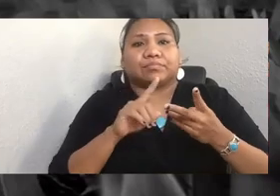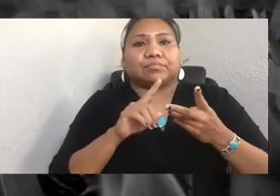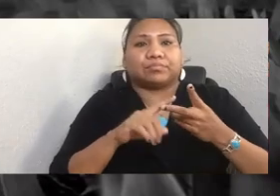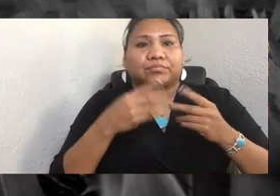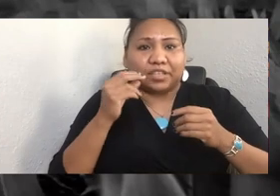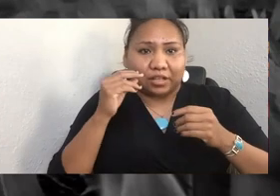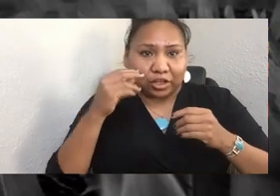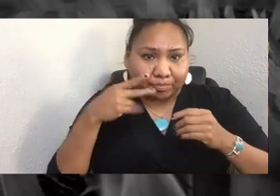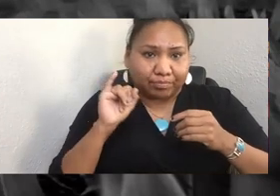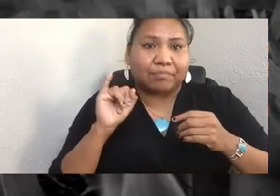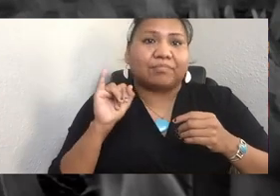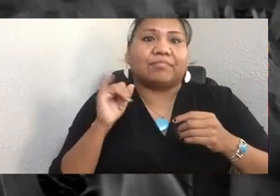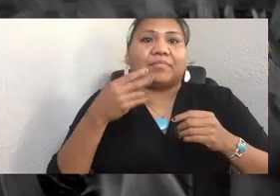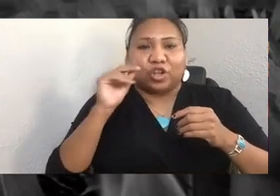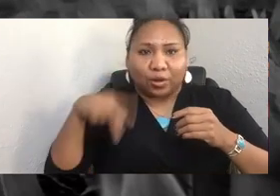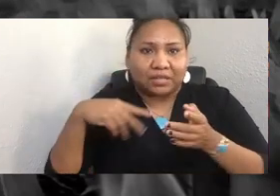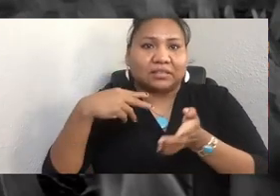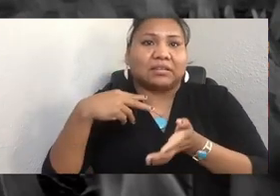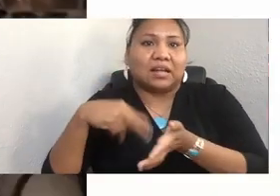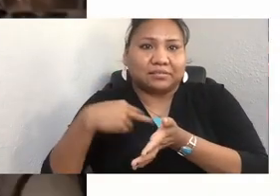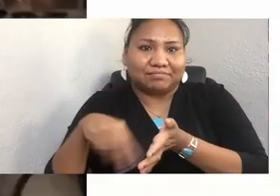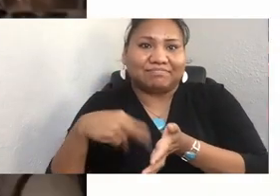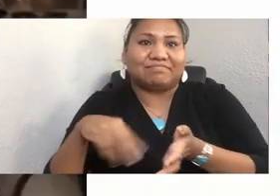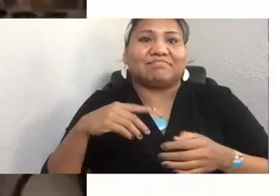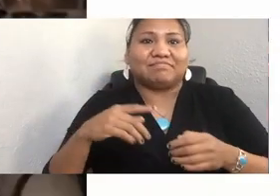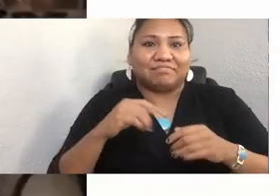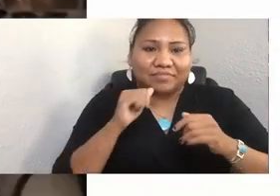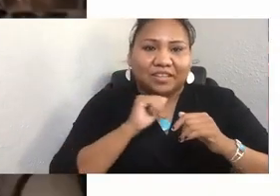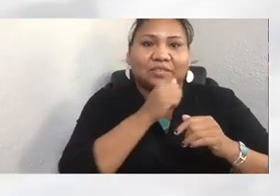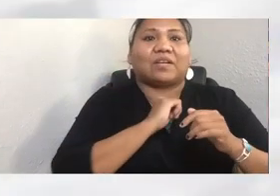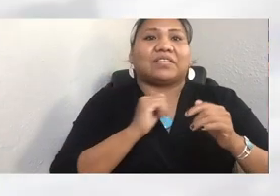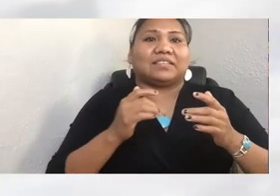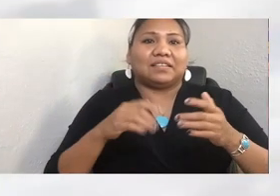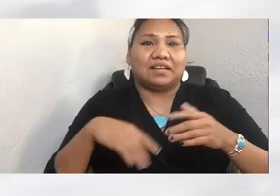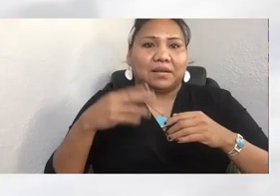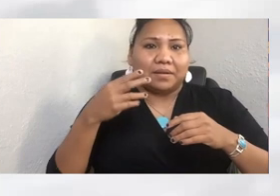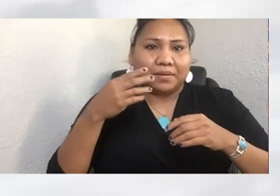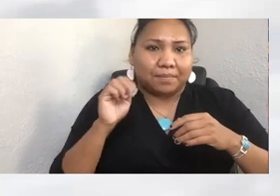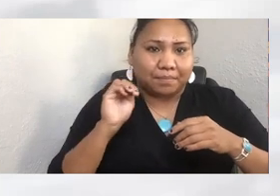Tongvas in Los Angeles, Apaches in New Mexico. And oh, how I've learned.